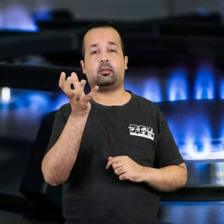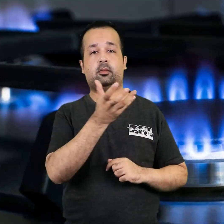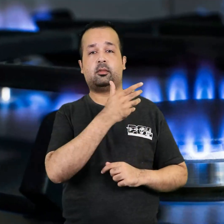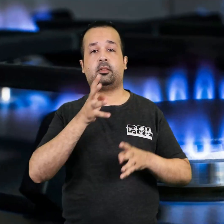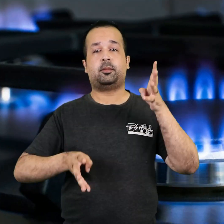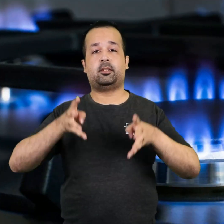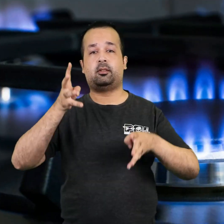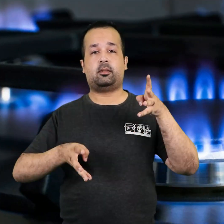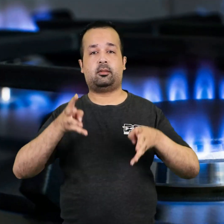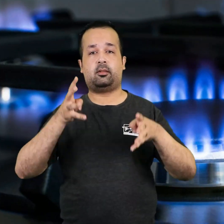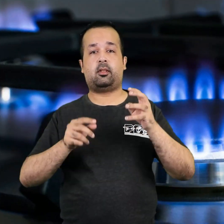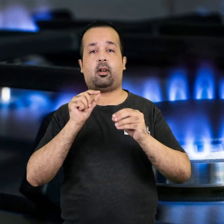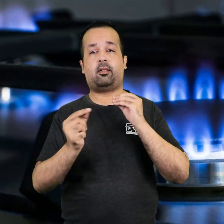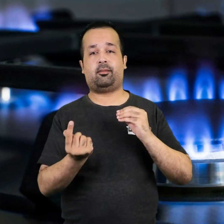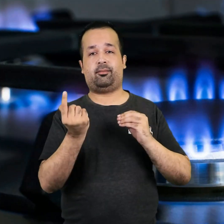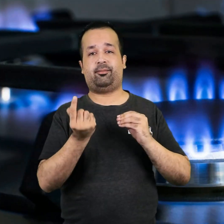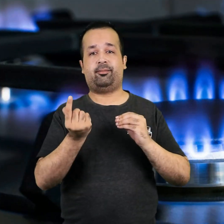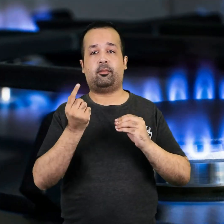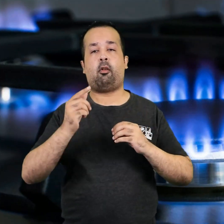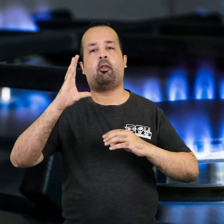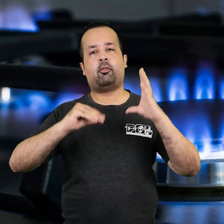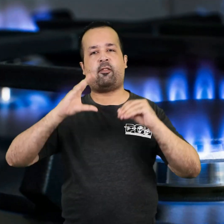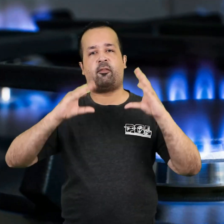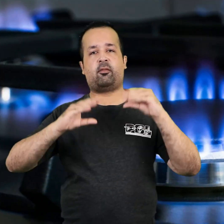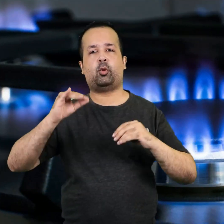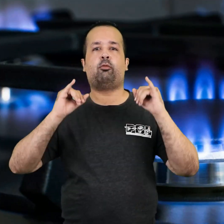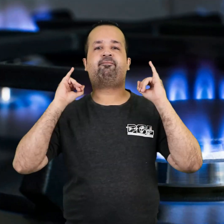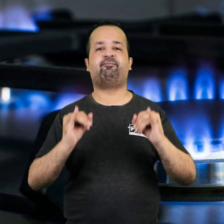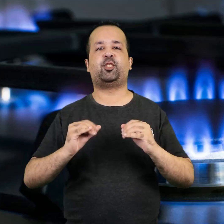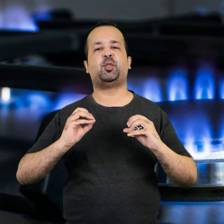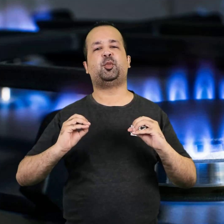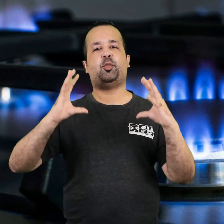Gas load-shedding has become more severe in many cities around the country.